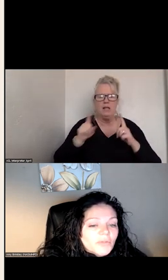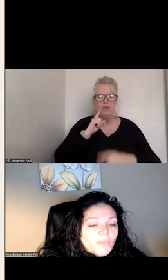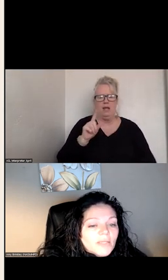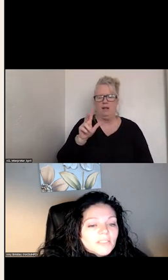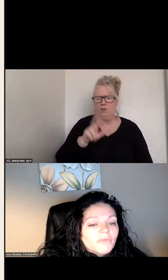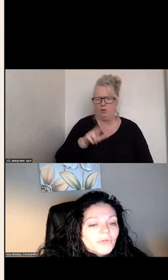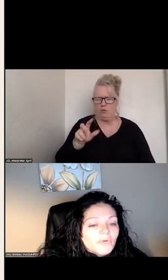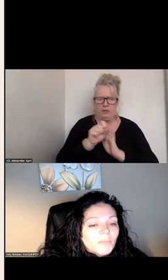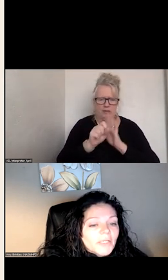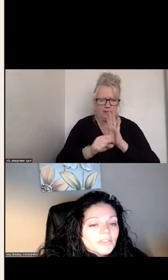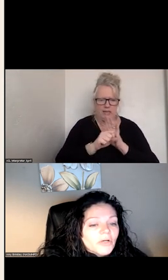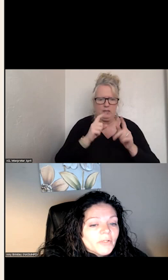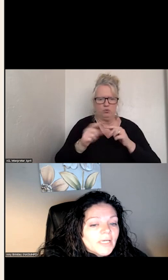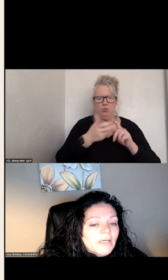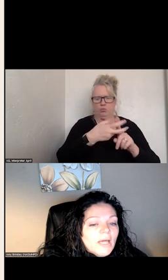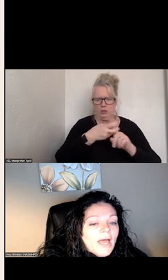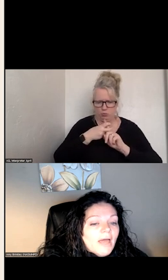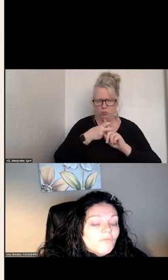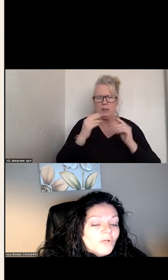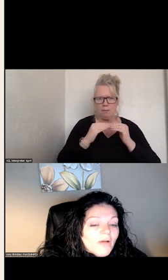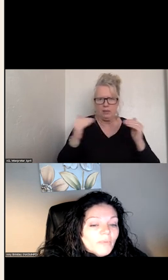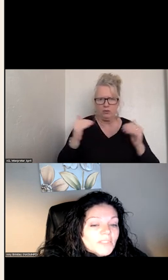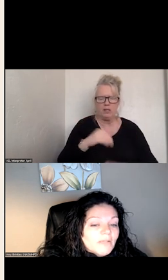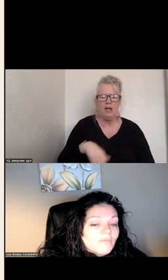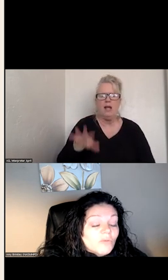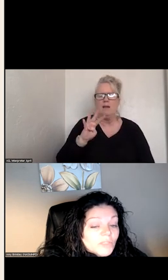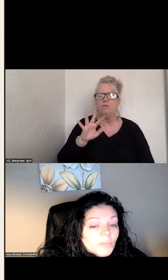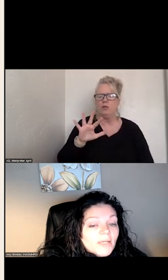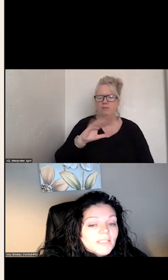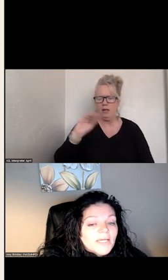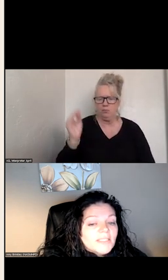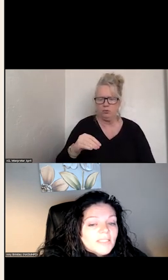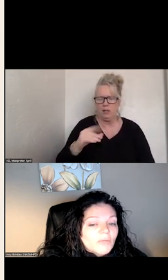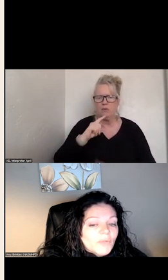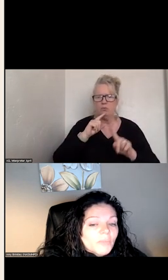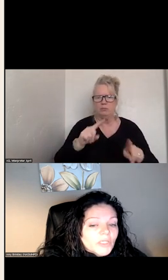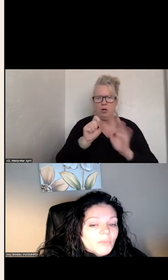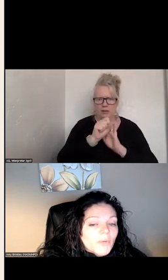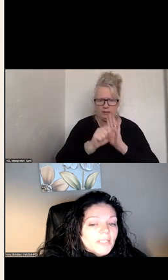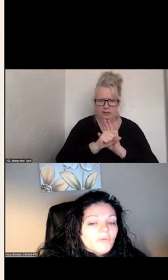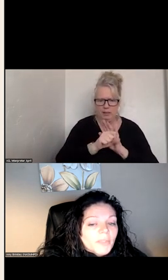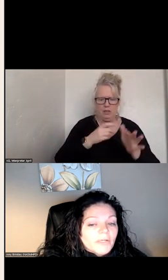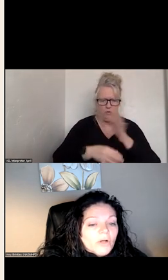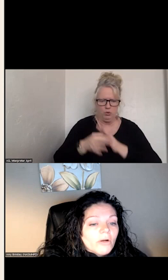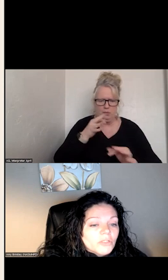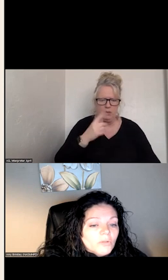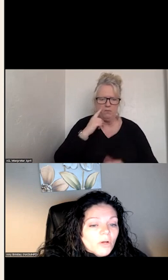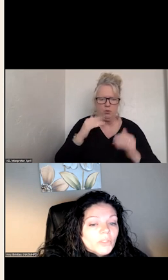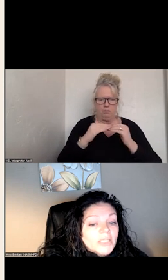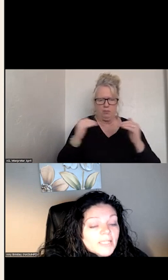ARE IN THE PROCESS OF RECRUITING PEERS AND 45 OF THE STATES ARE SAYING THAT THE REIMBURSEMENT RATES ARE TOO LOW.